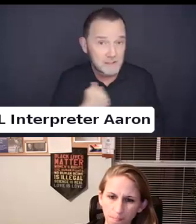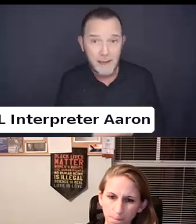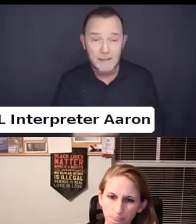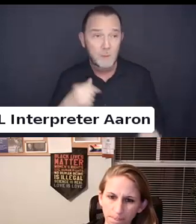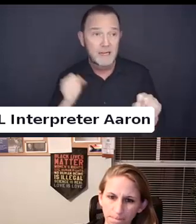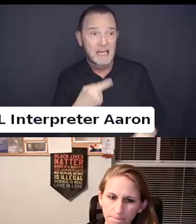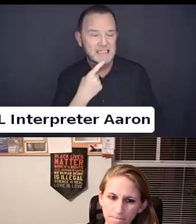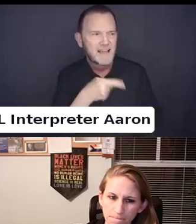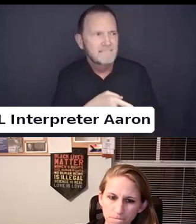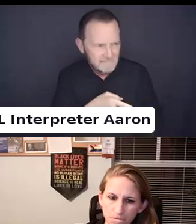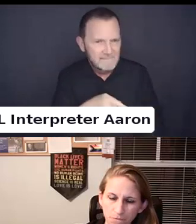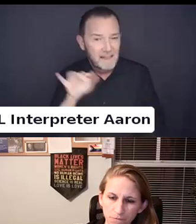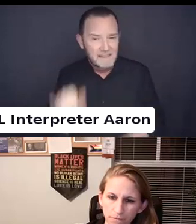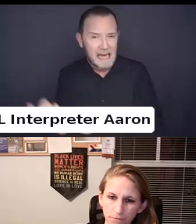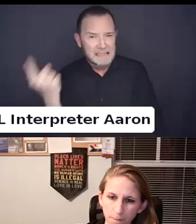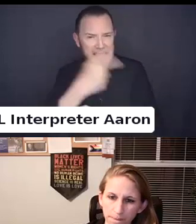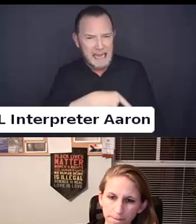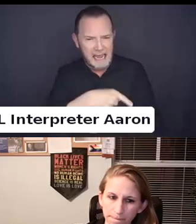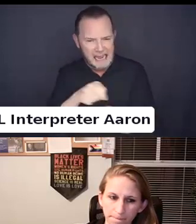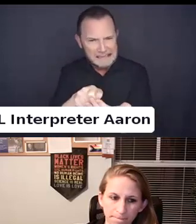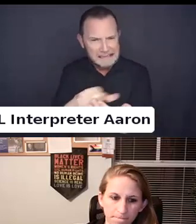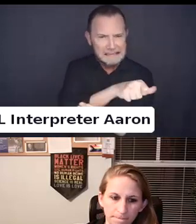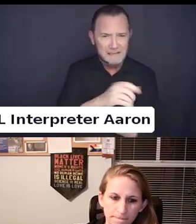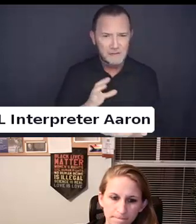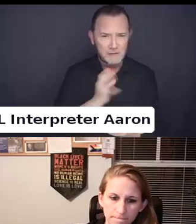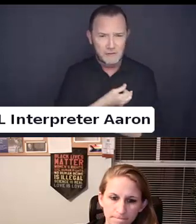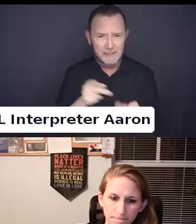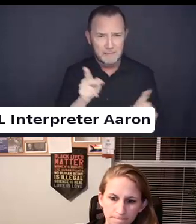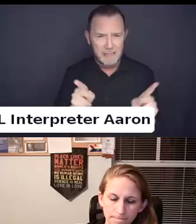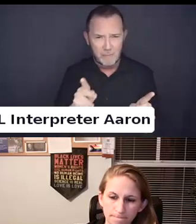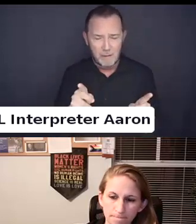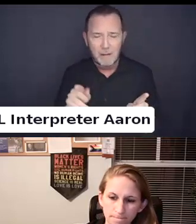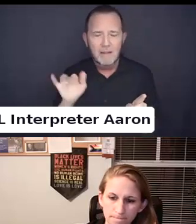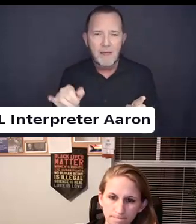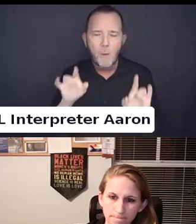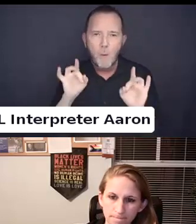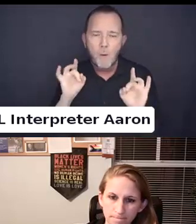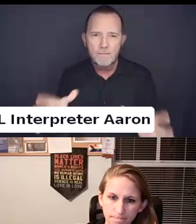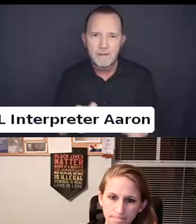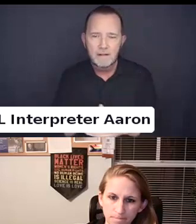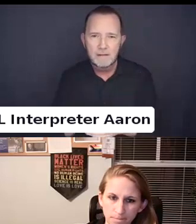What happened that day and that the law excludes people on its face who are trans.